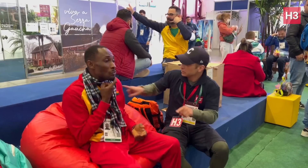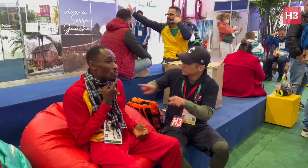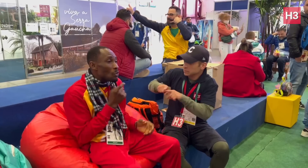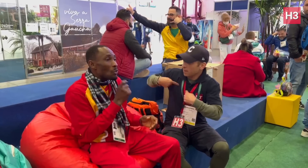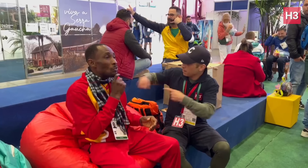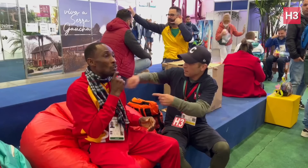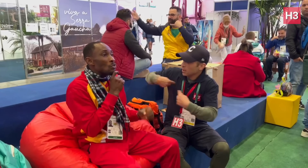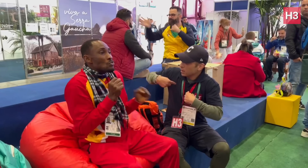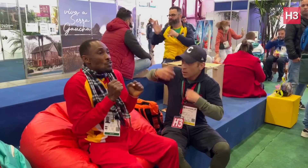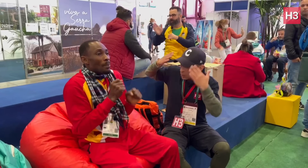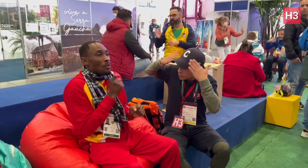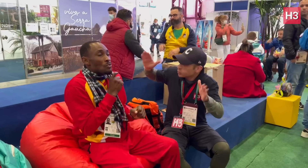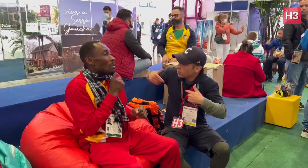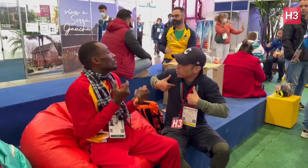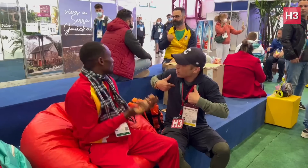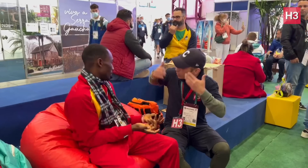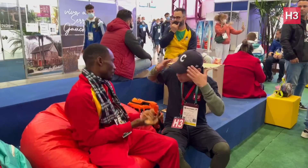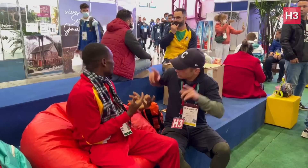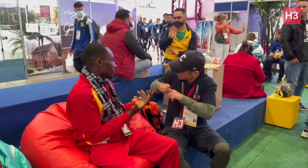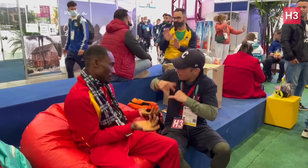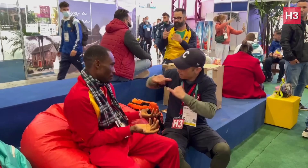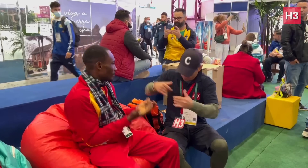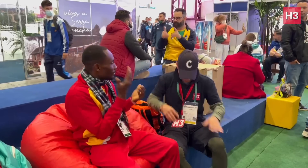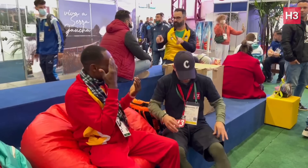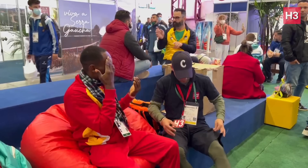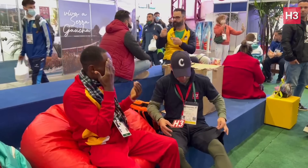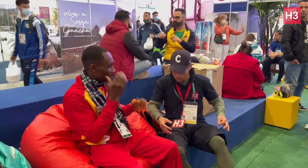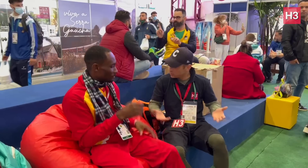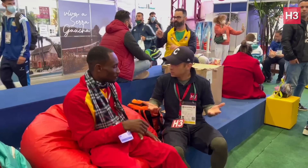You're not only one. Me also, I didn't know either!